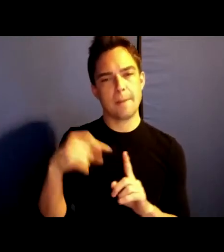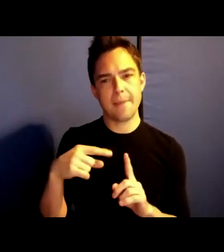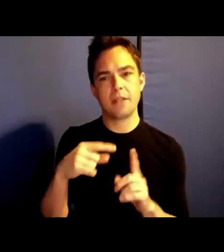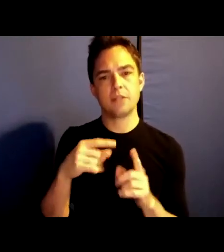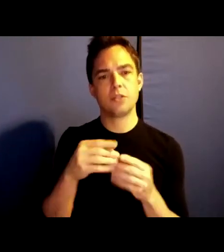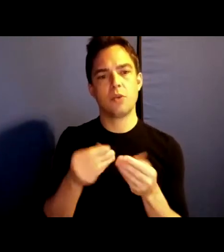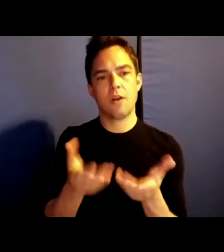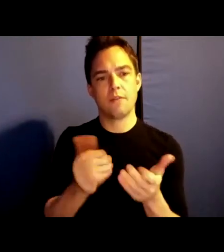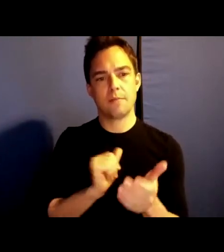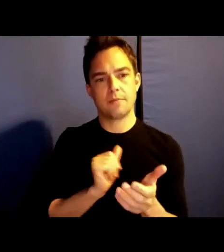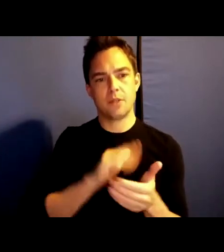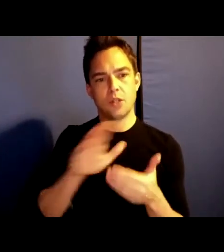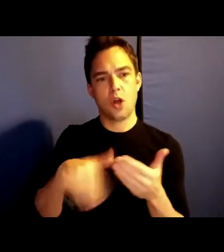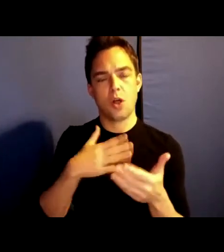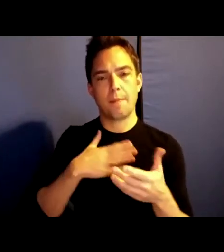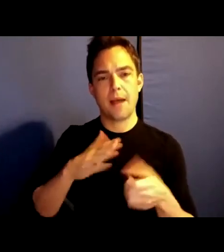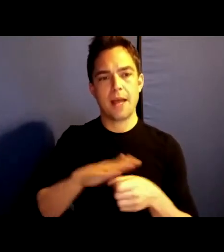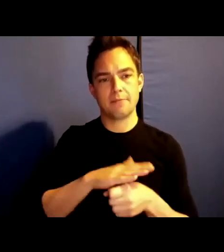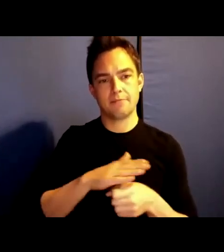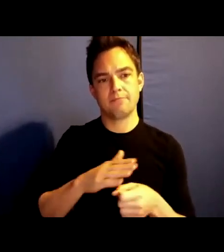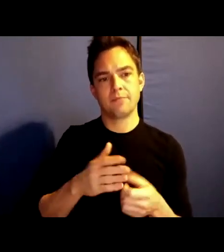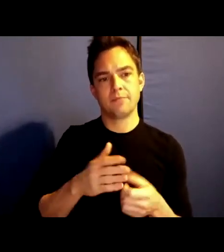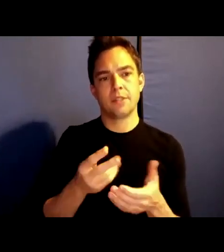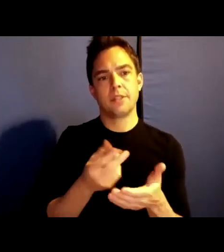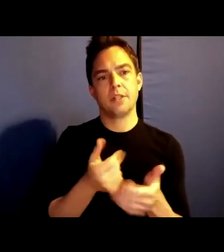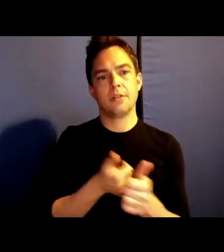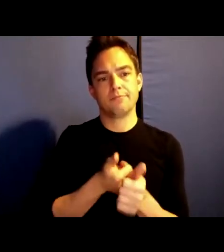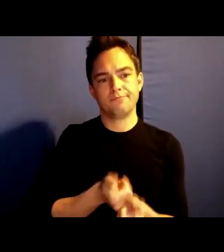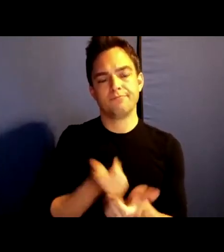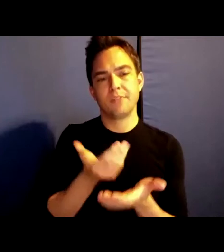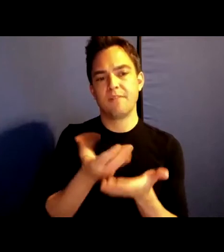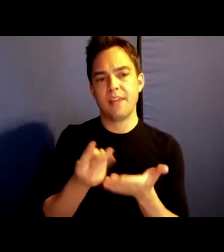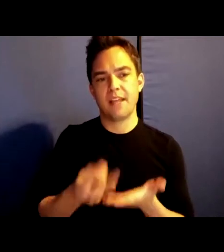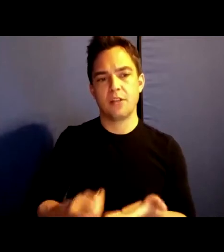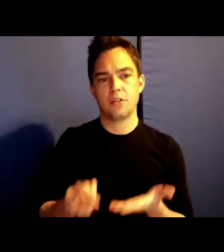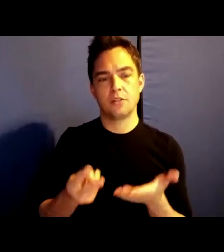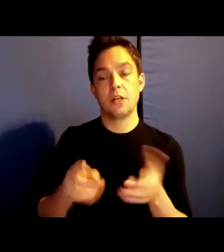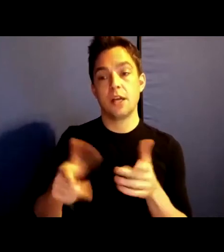in all my complicity and failure, inviting you to pick and choose from your maternal